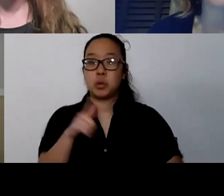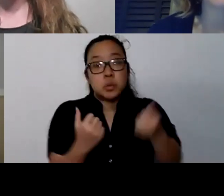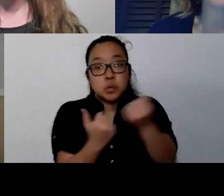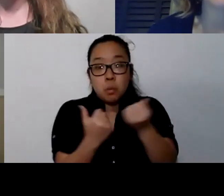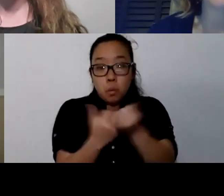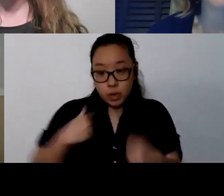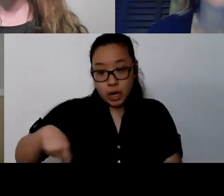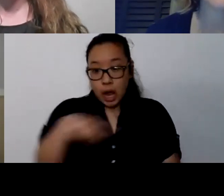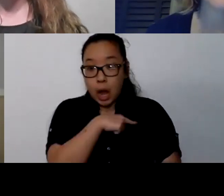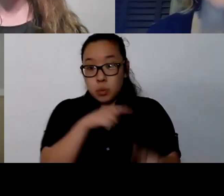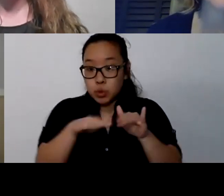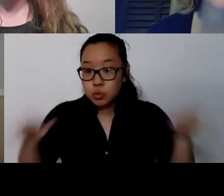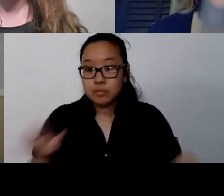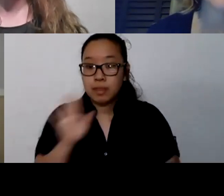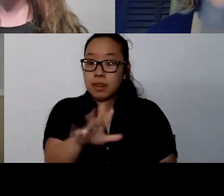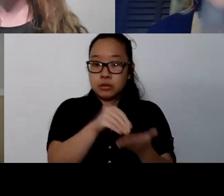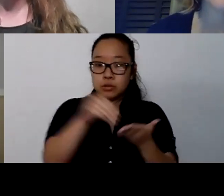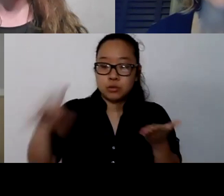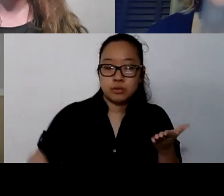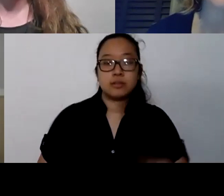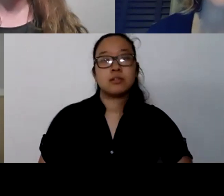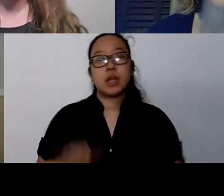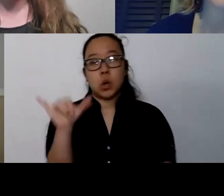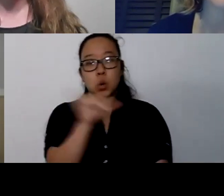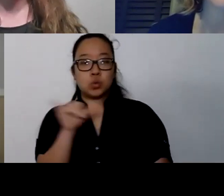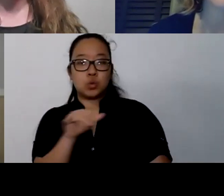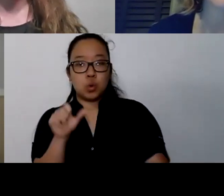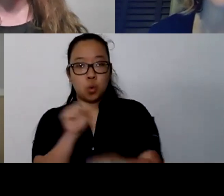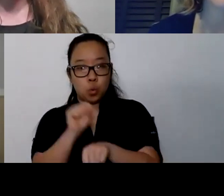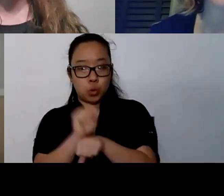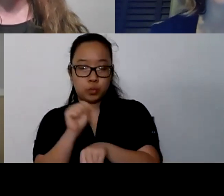And also, looking at basic needs, and this year, especially with unemployment